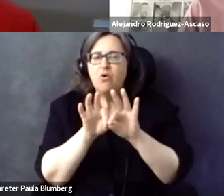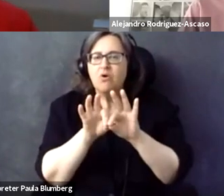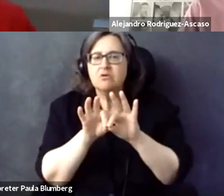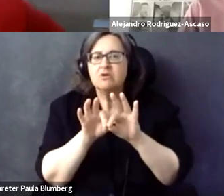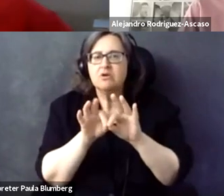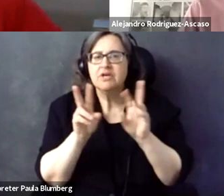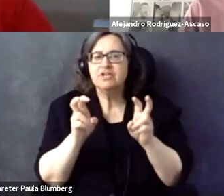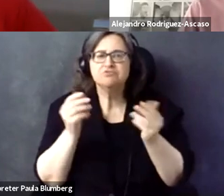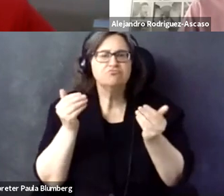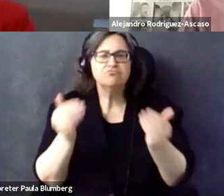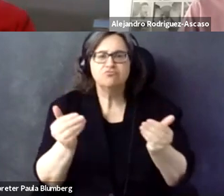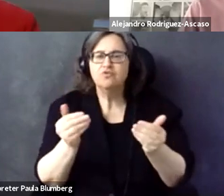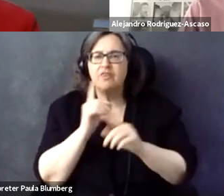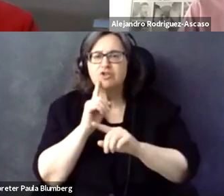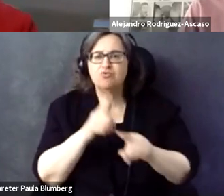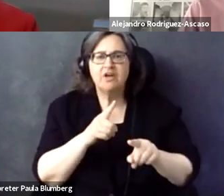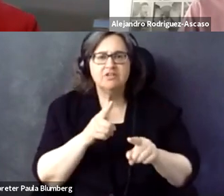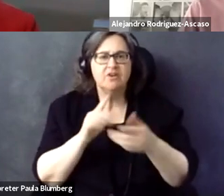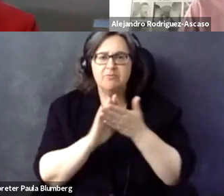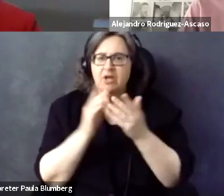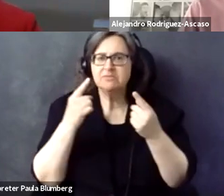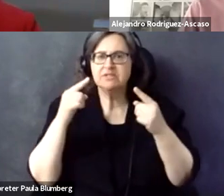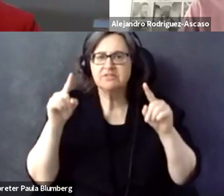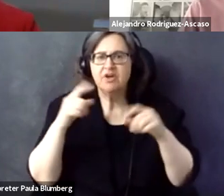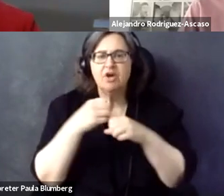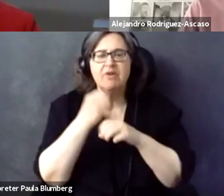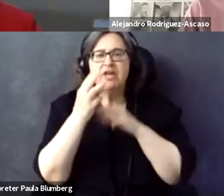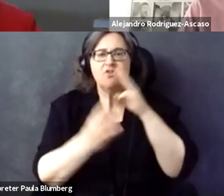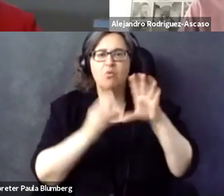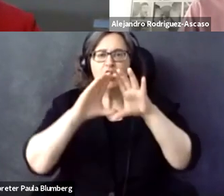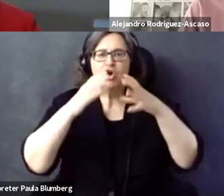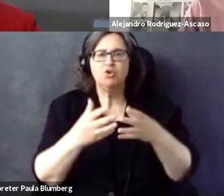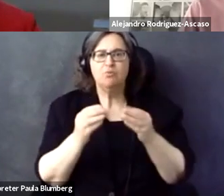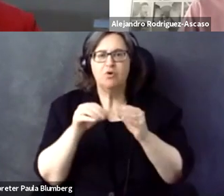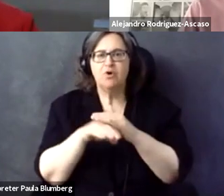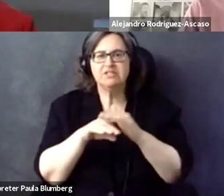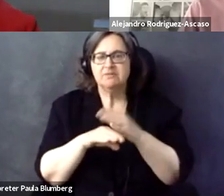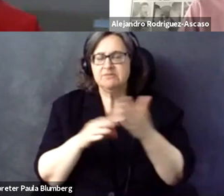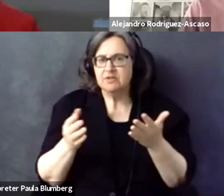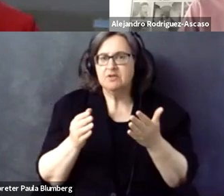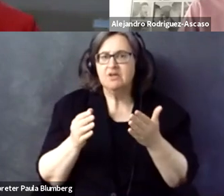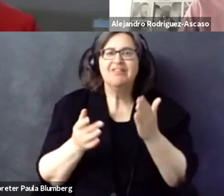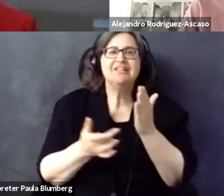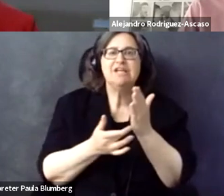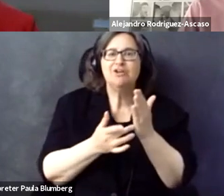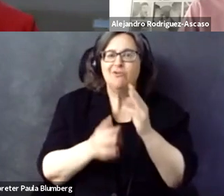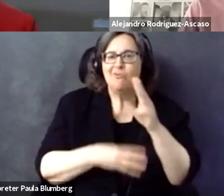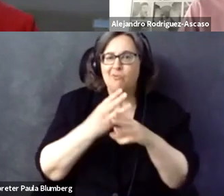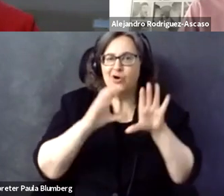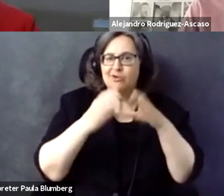fragmented German speaking perspective? What would be the most important issue to solve, to move the directive forward and to be successful